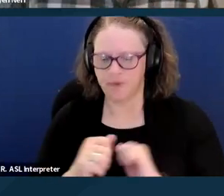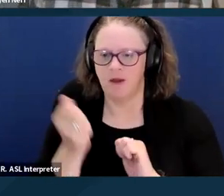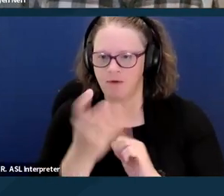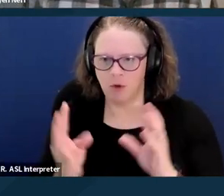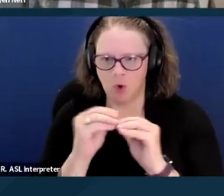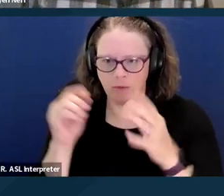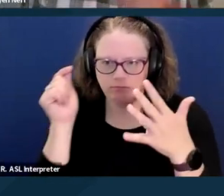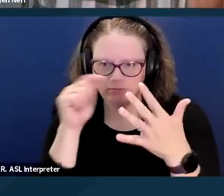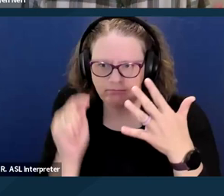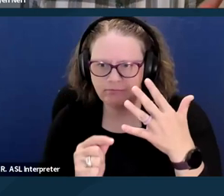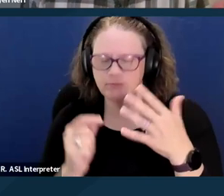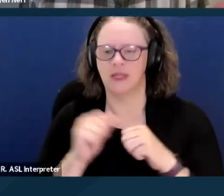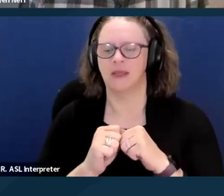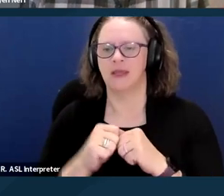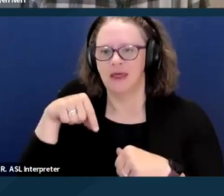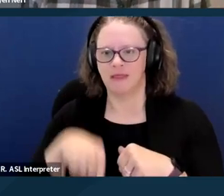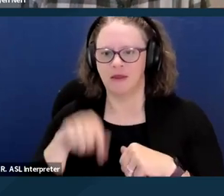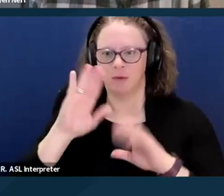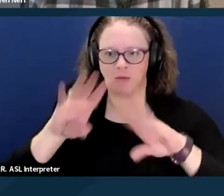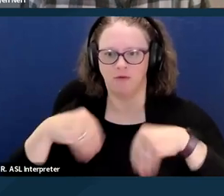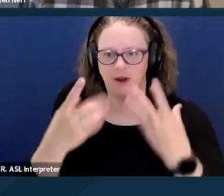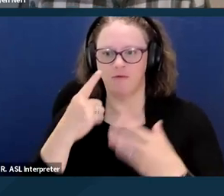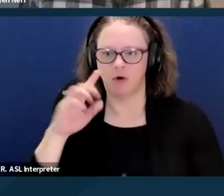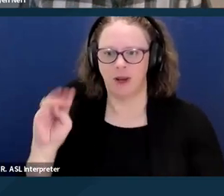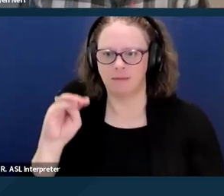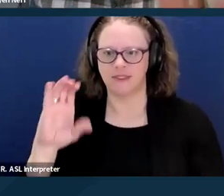First, this will be provided for MCLE credit.